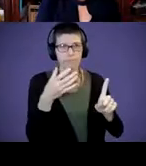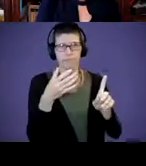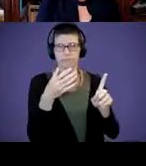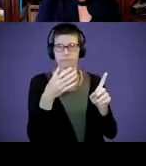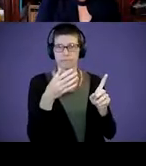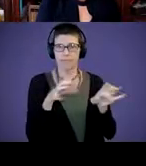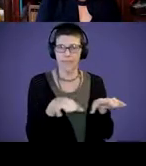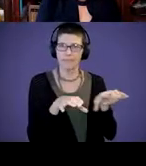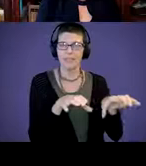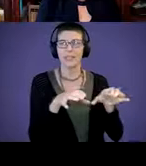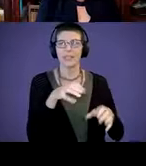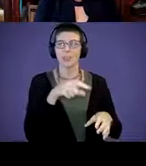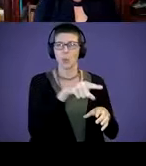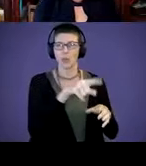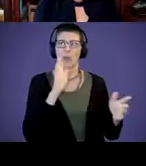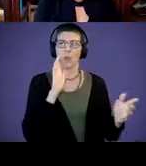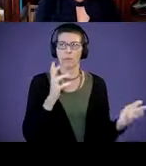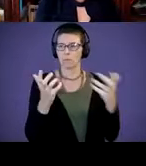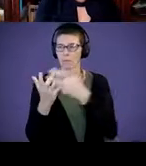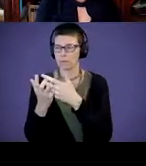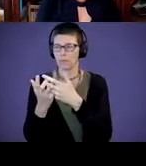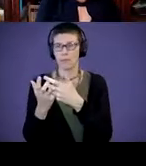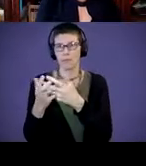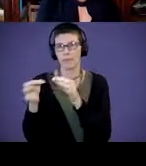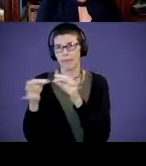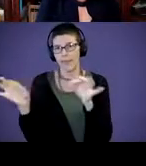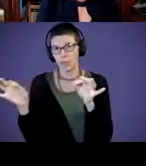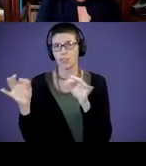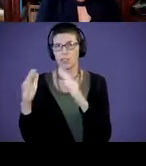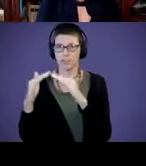so they fit the language level and the developmental age and stage of our child.